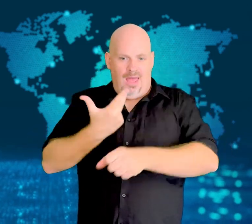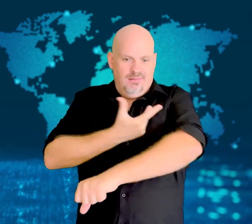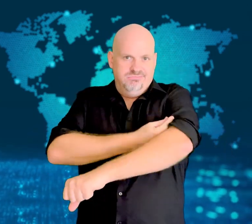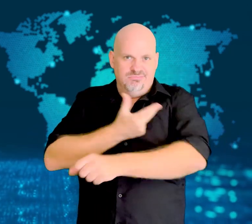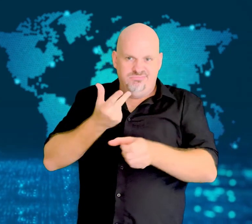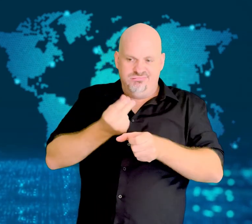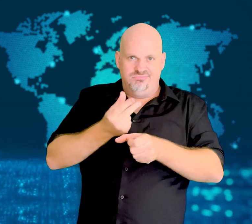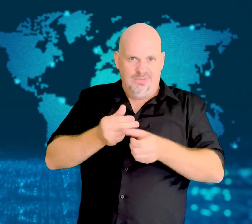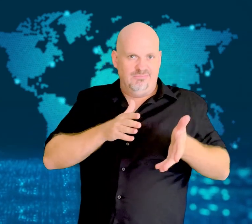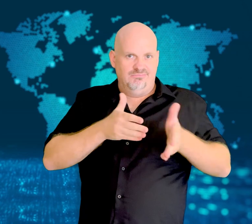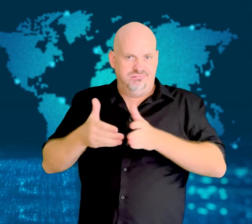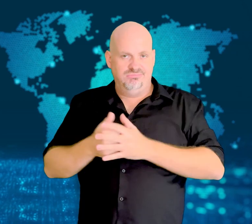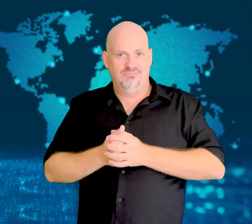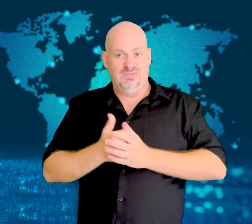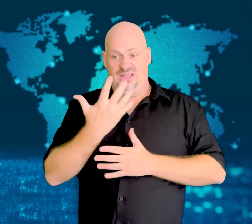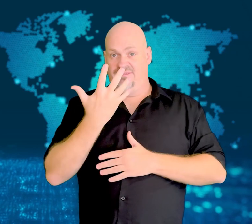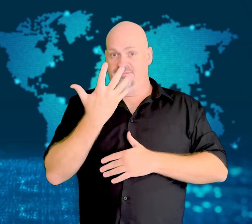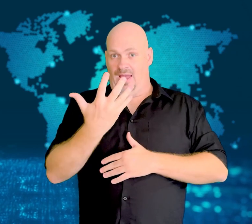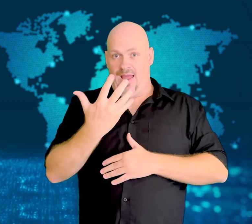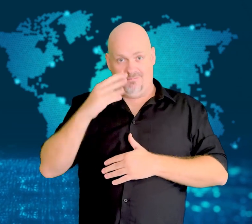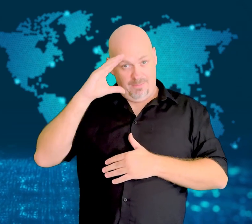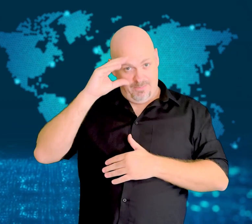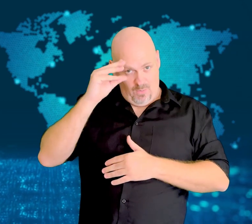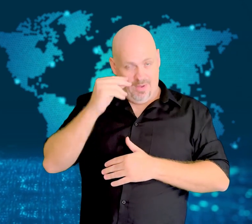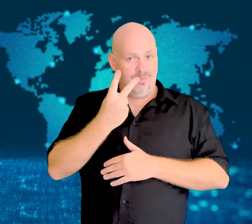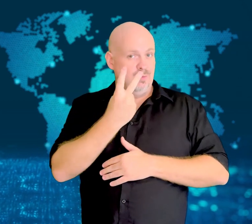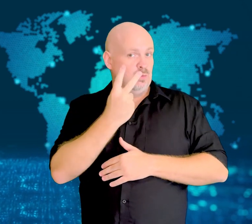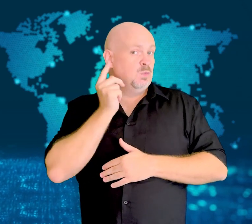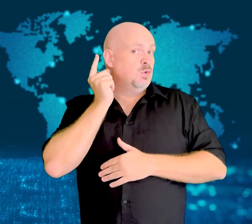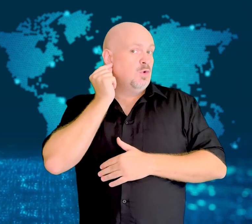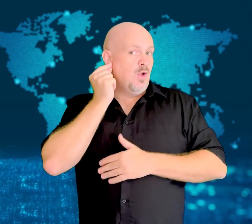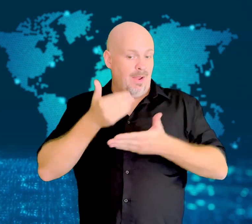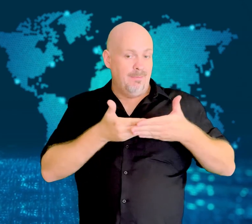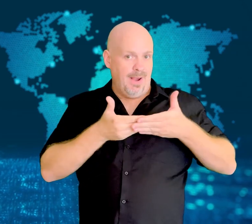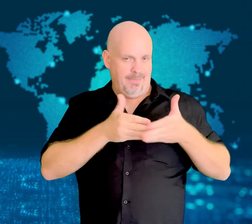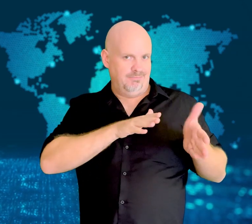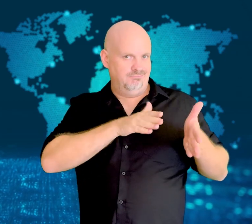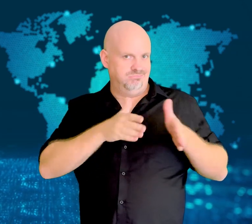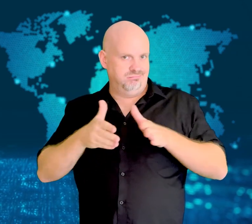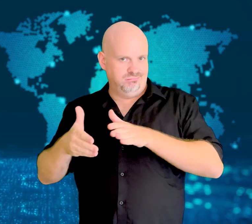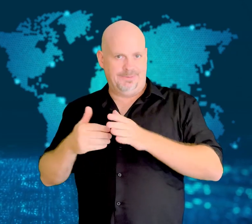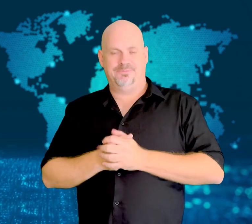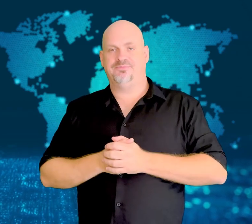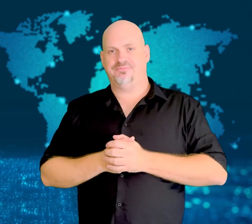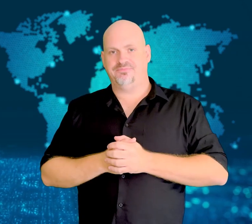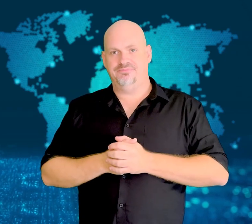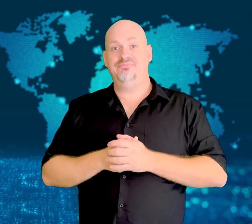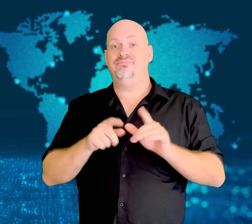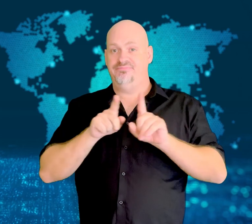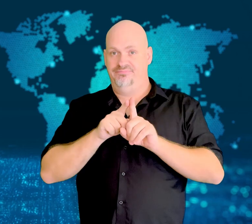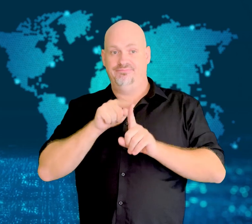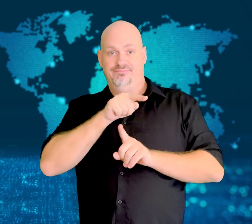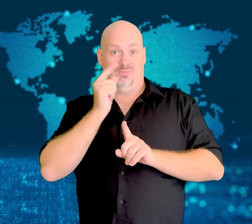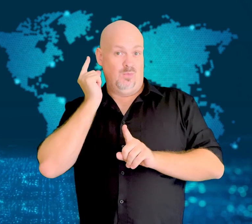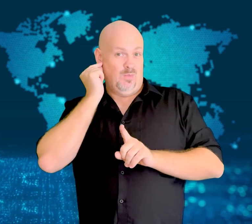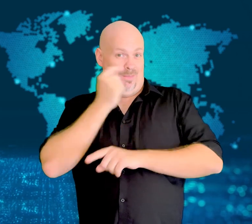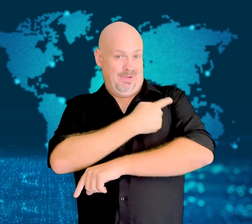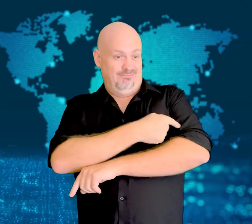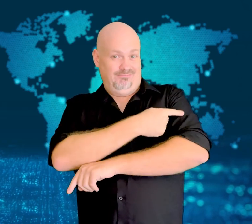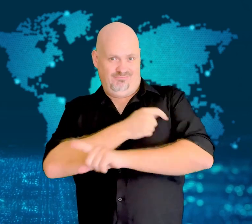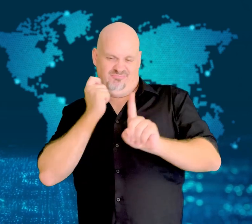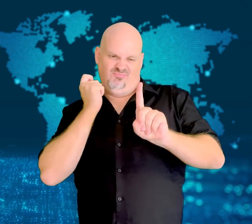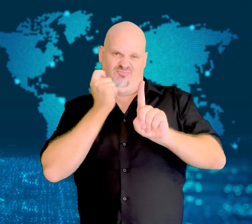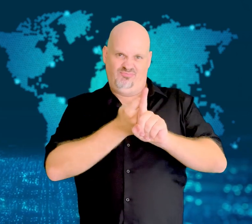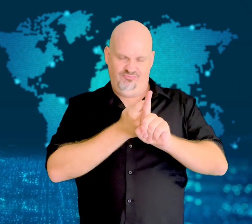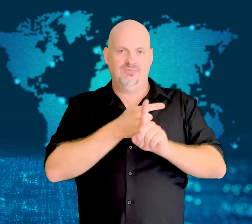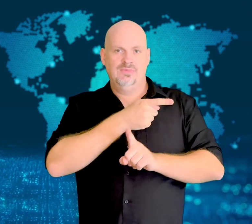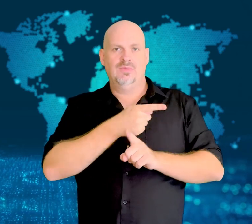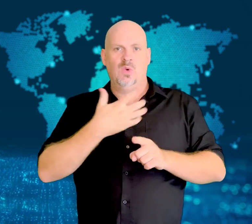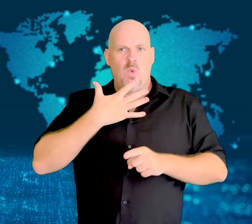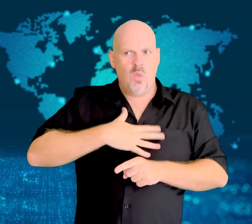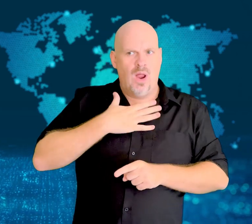Letby is also charged with trying to kill ten more.